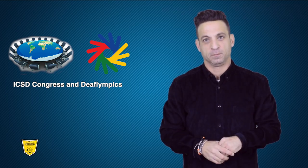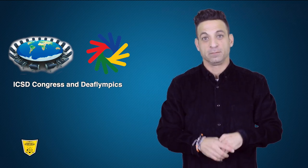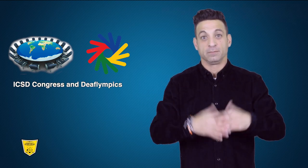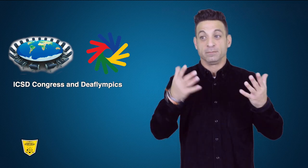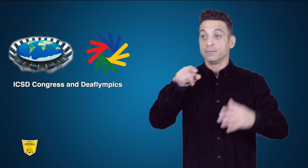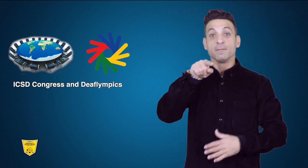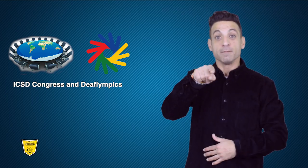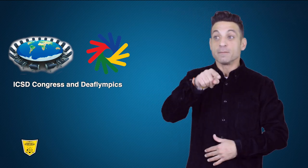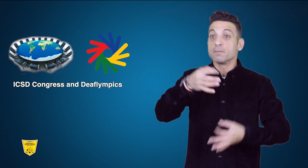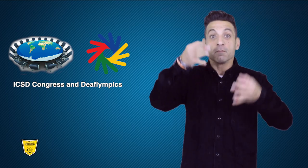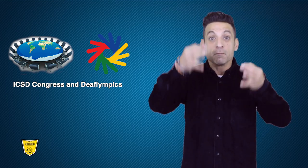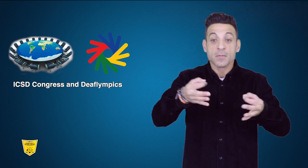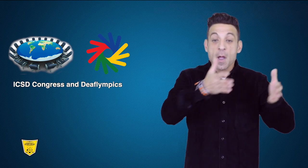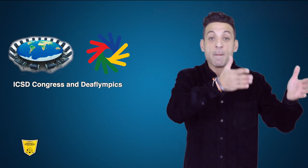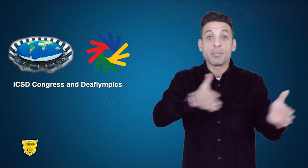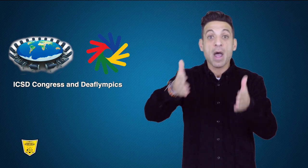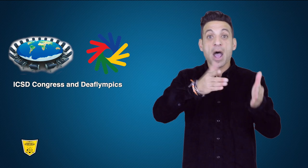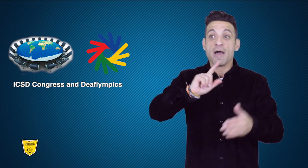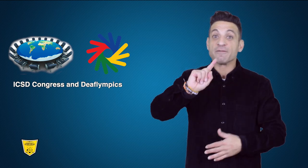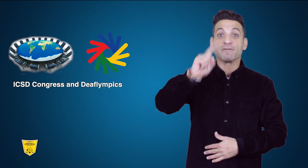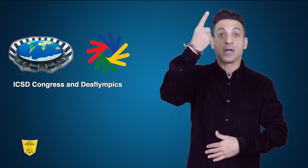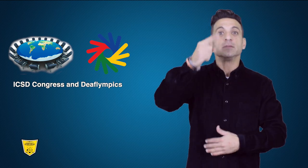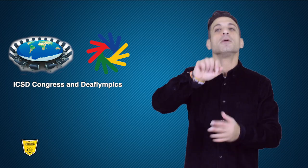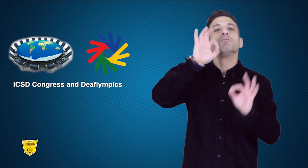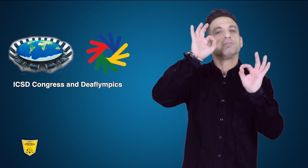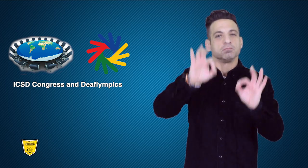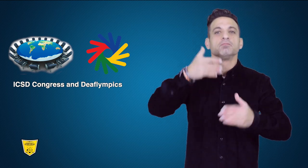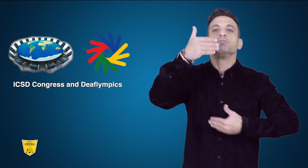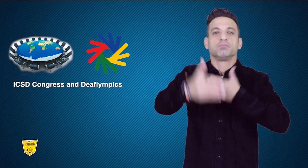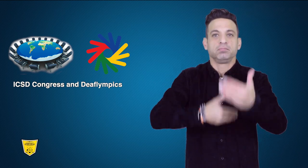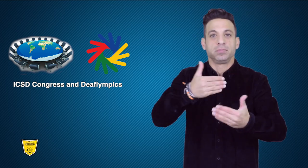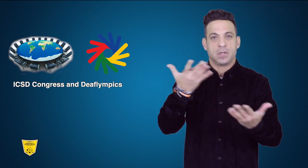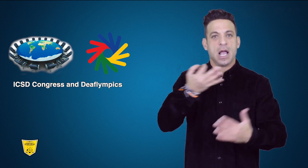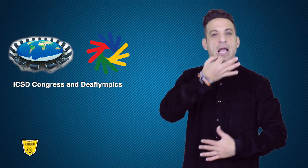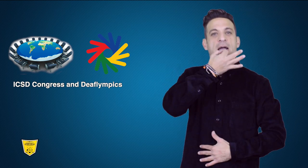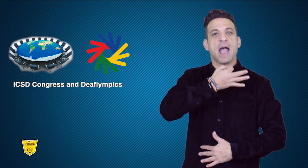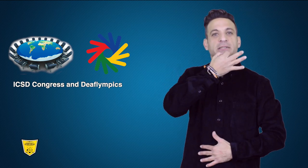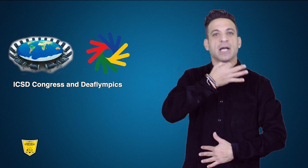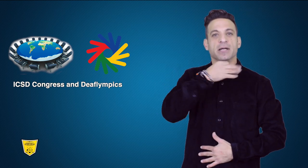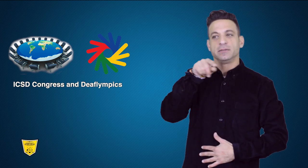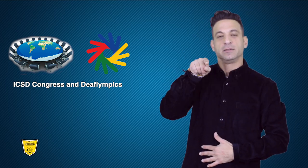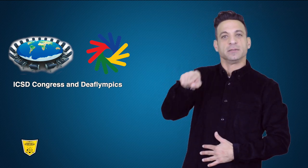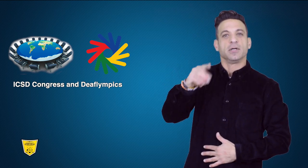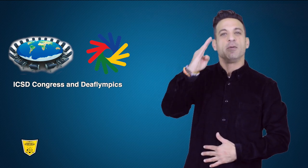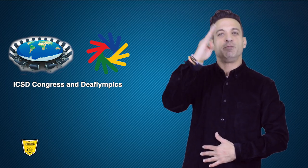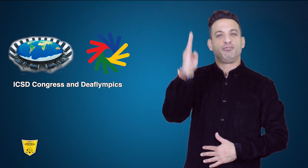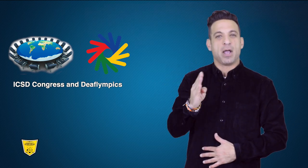Initially scheduled for Caxias do Sul, Brazil, it was decided to become